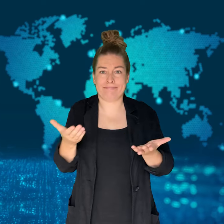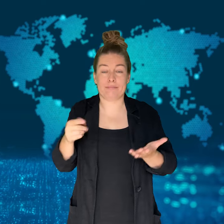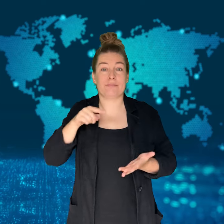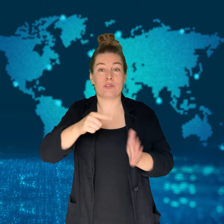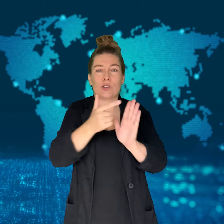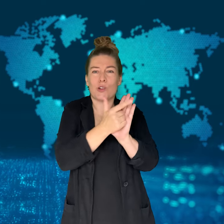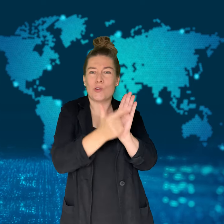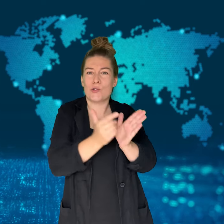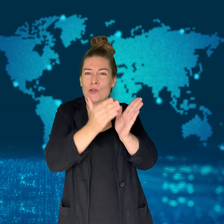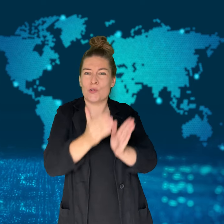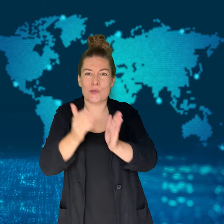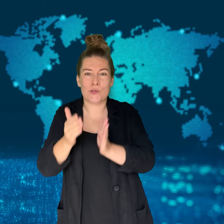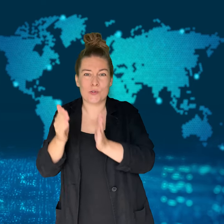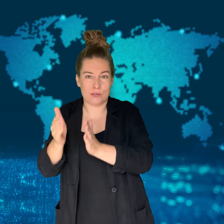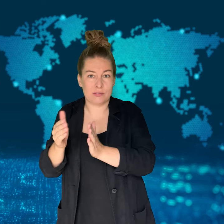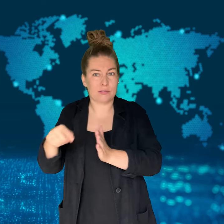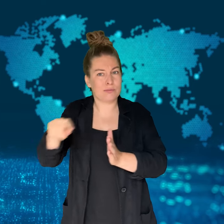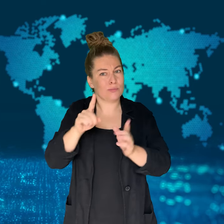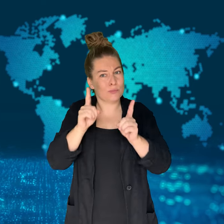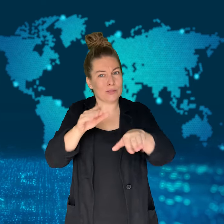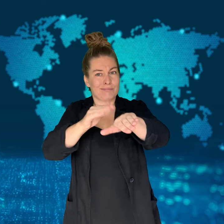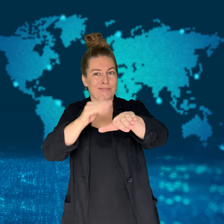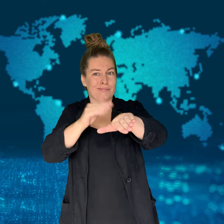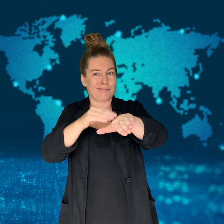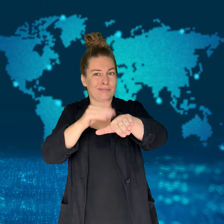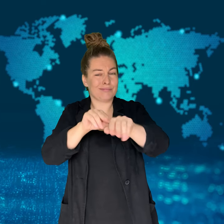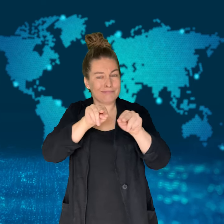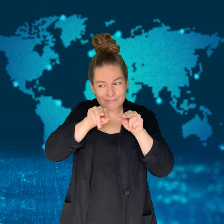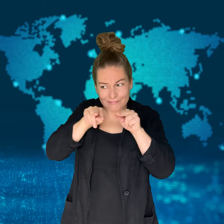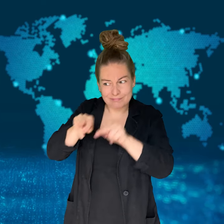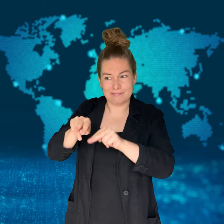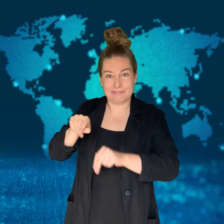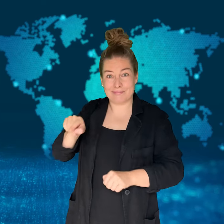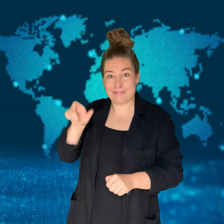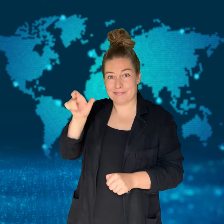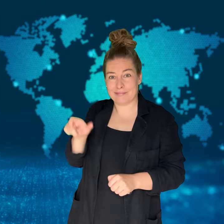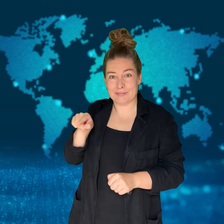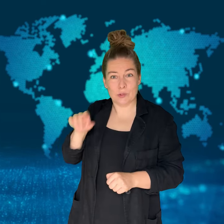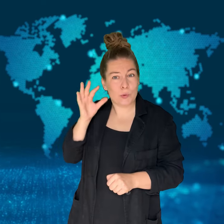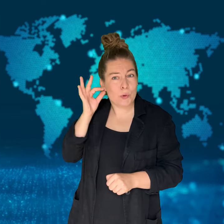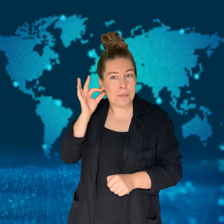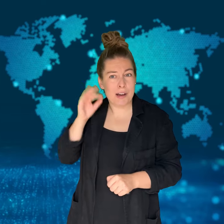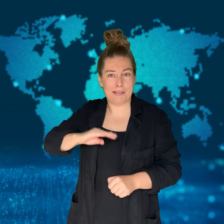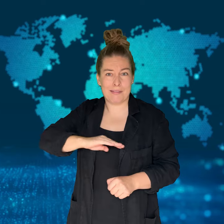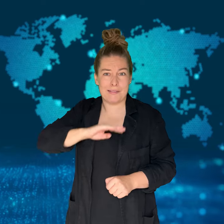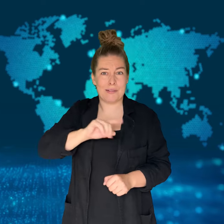They showed that it was that abuse that led her to